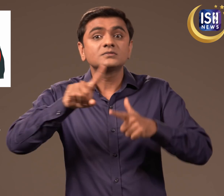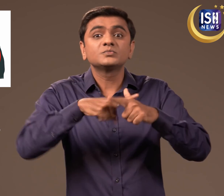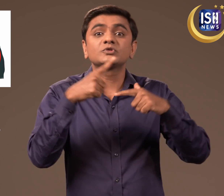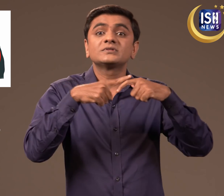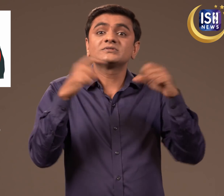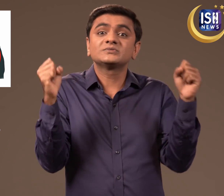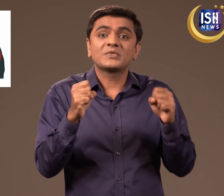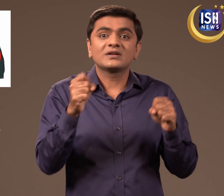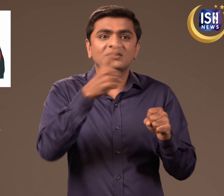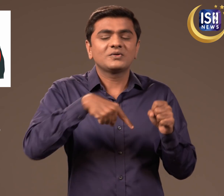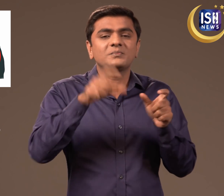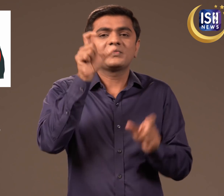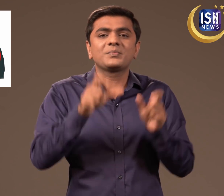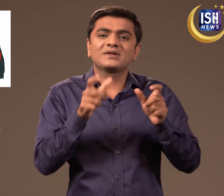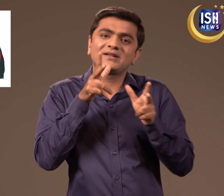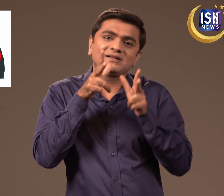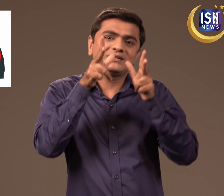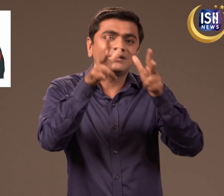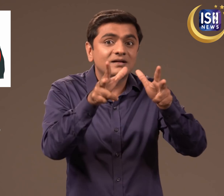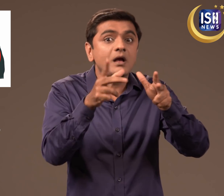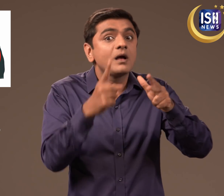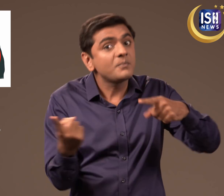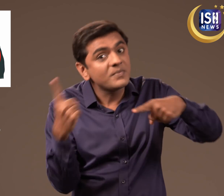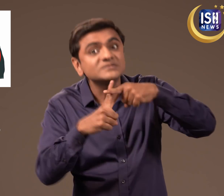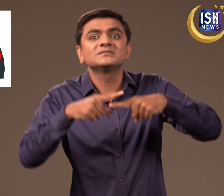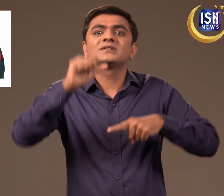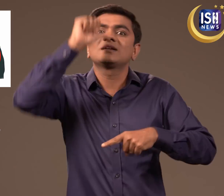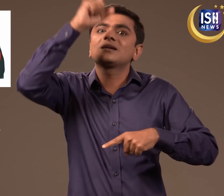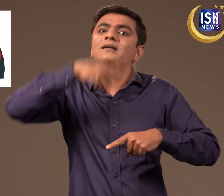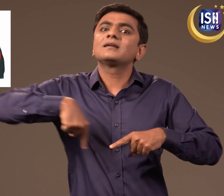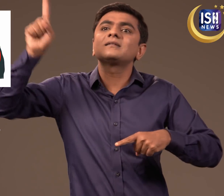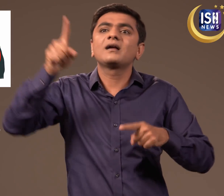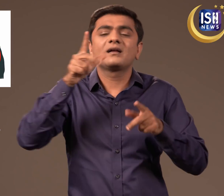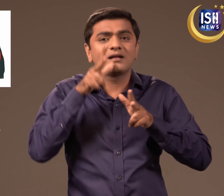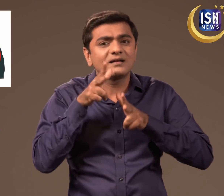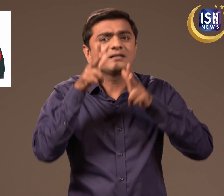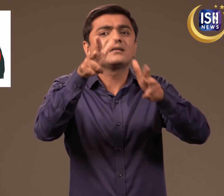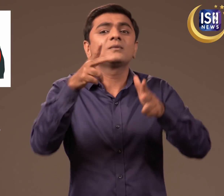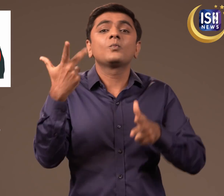People in J&K as well as people all over India have said that